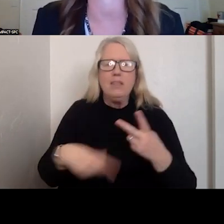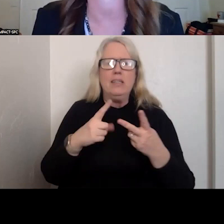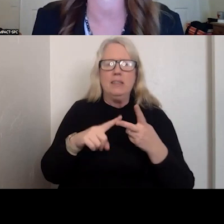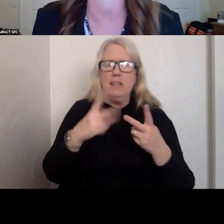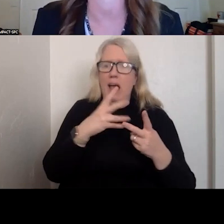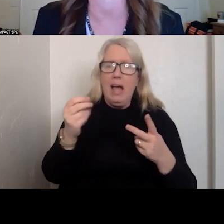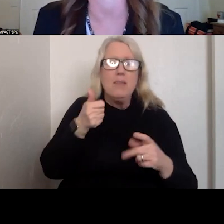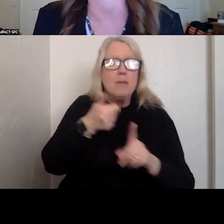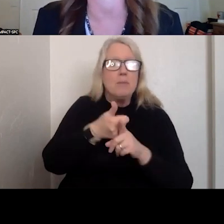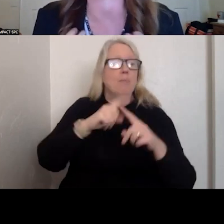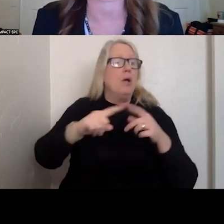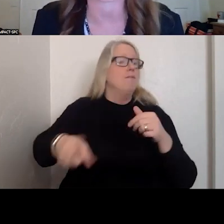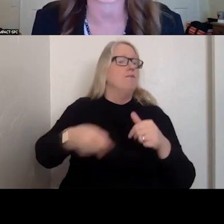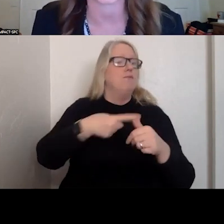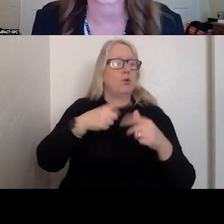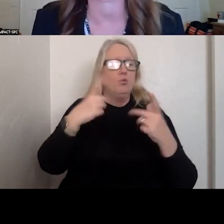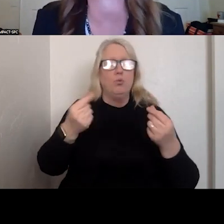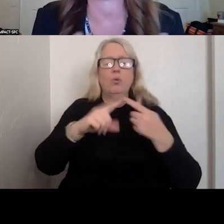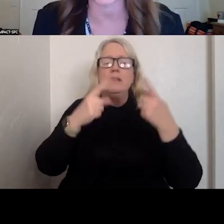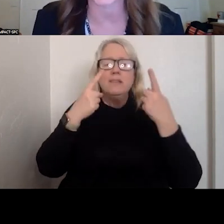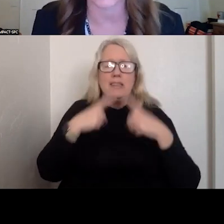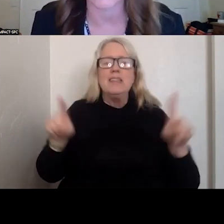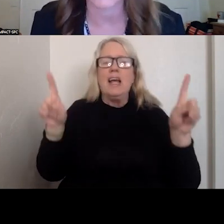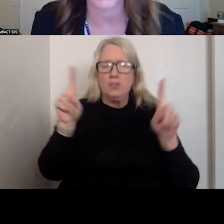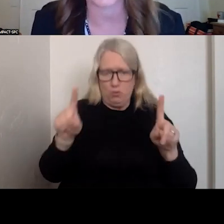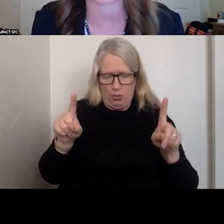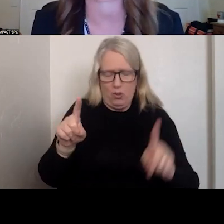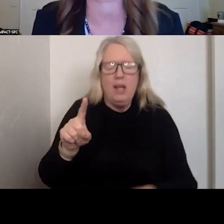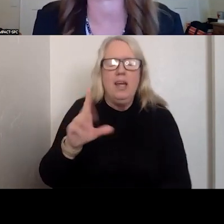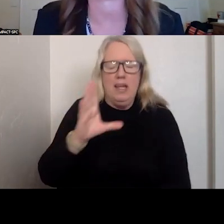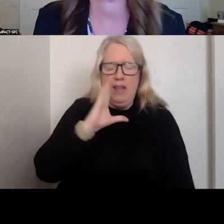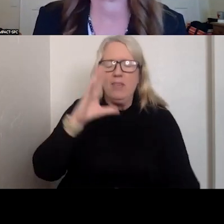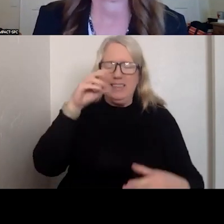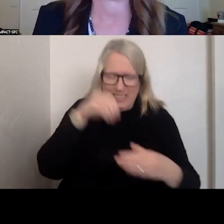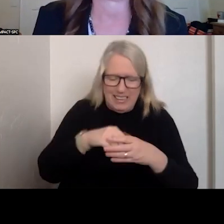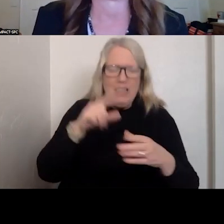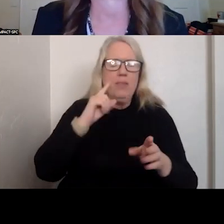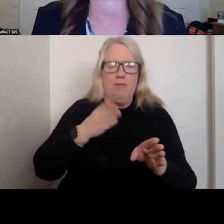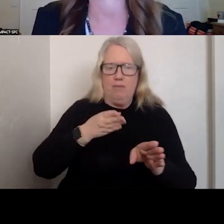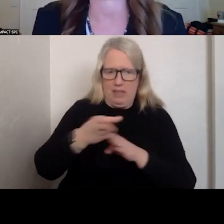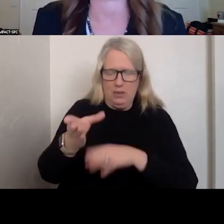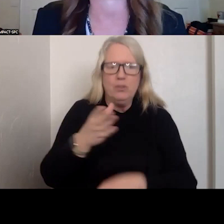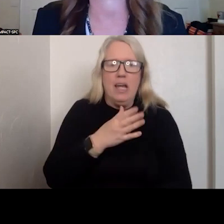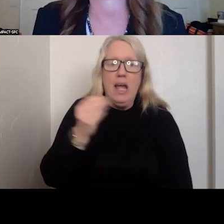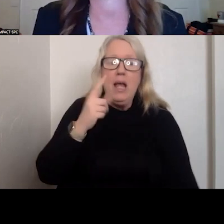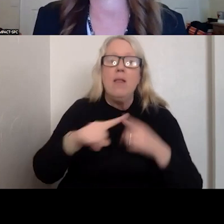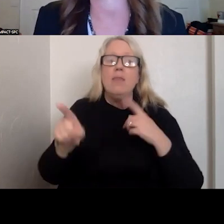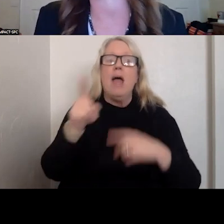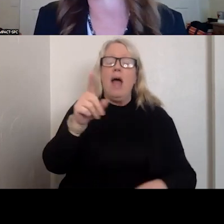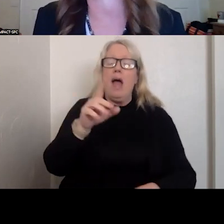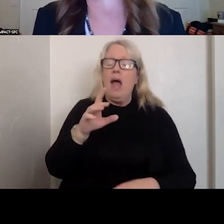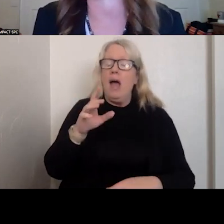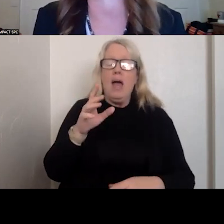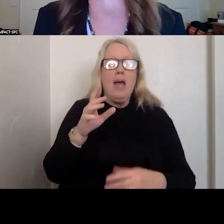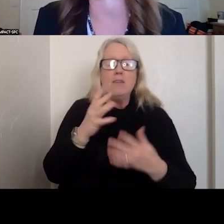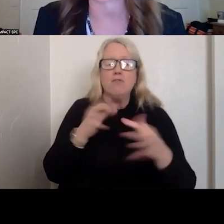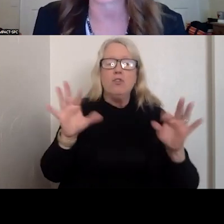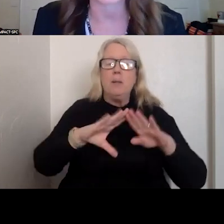FIRST TO DO A SUCCESSFUL INTUBATION IN THE FIELD. THE FREEDOM HOUSE WAS EMPLOYING YOUNG